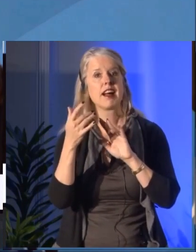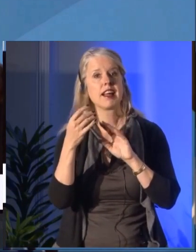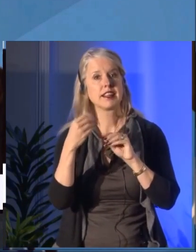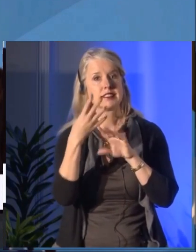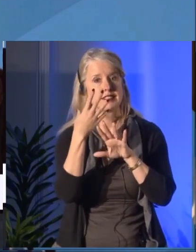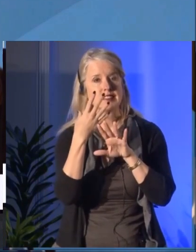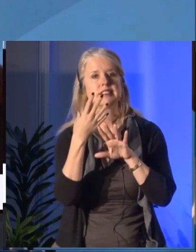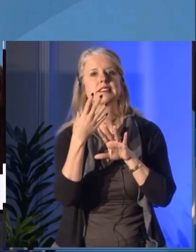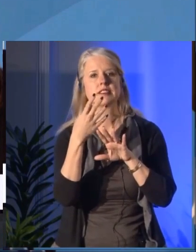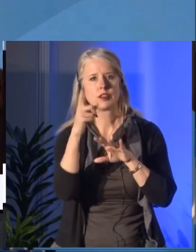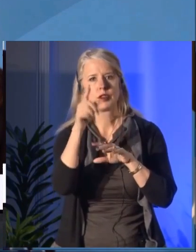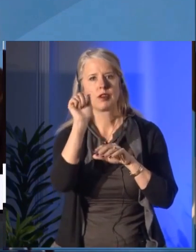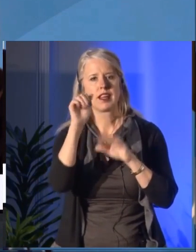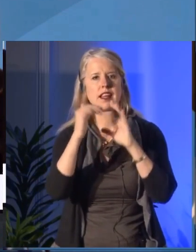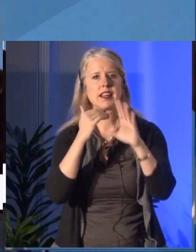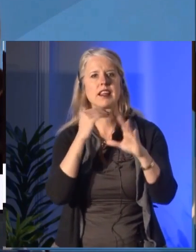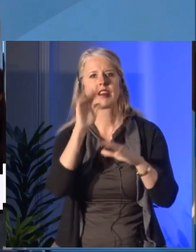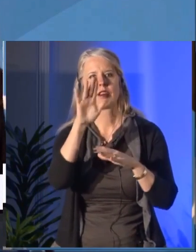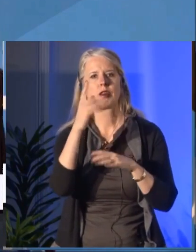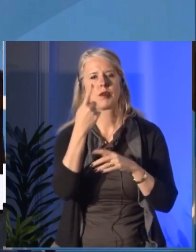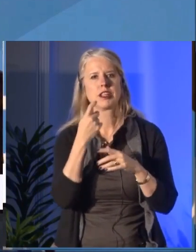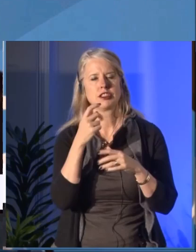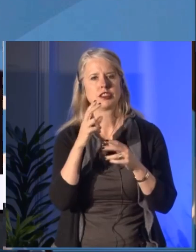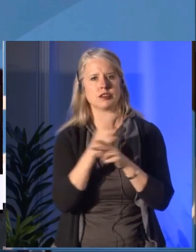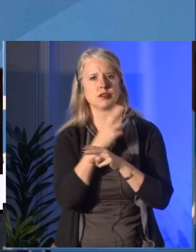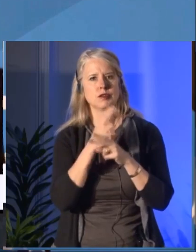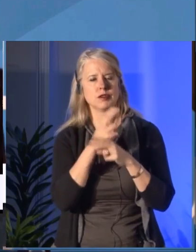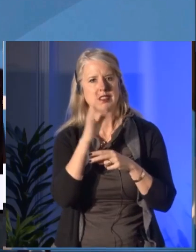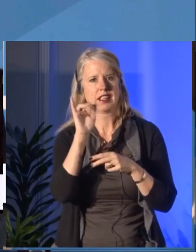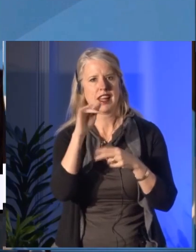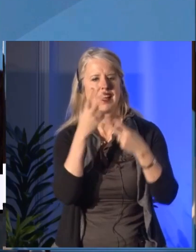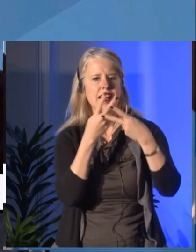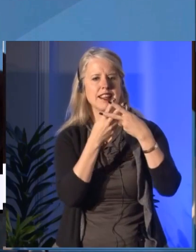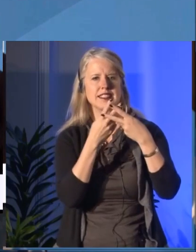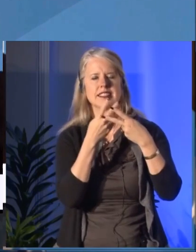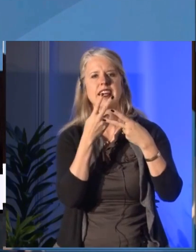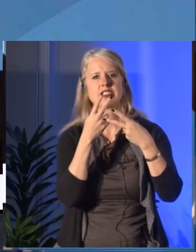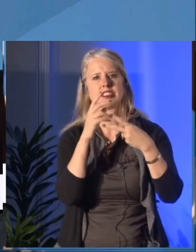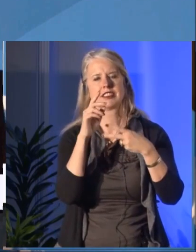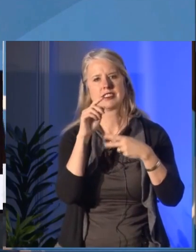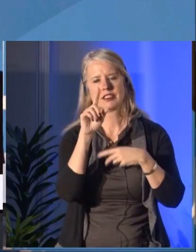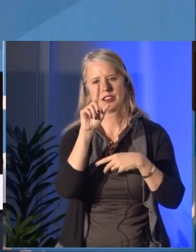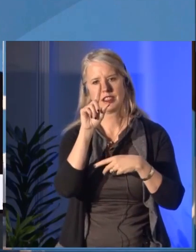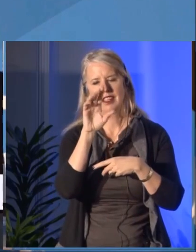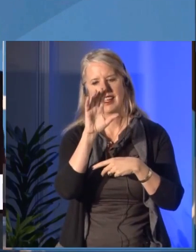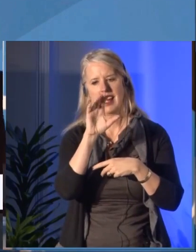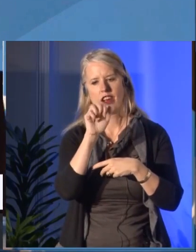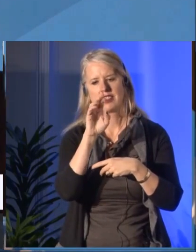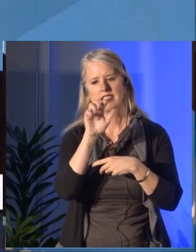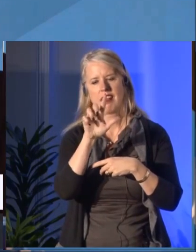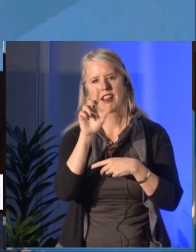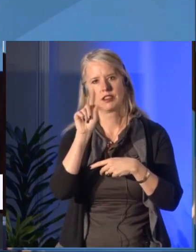We will try to get to all your questions, but if we run out of time we'll be sure to post answers